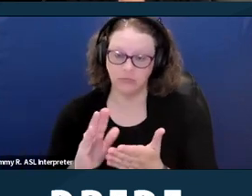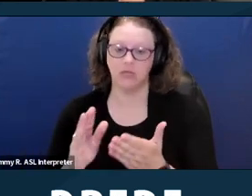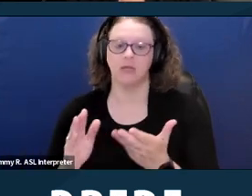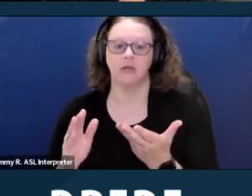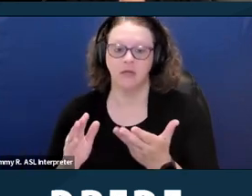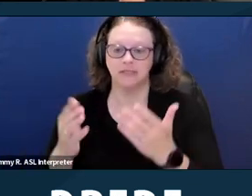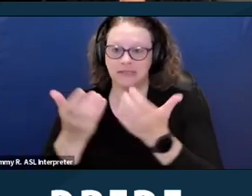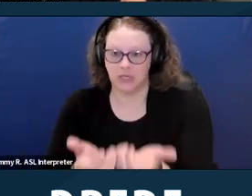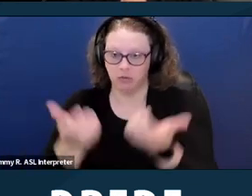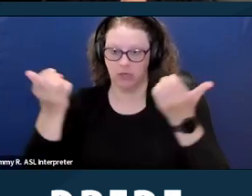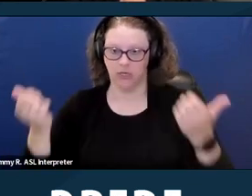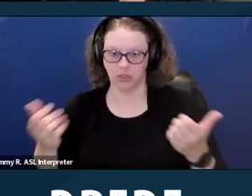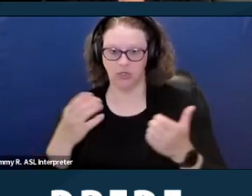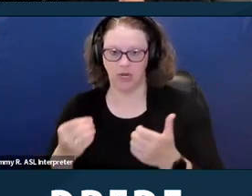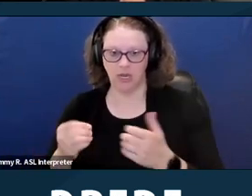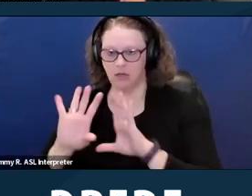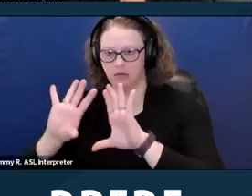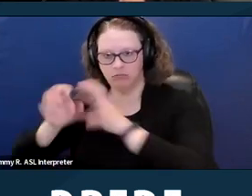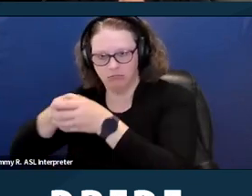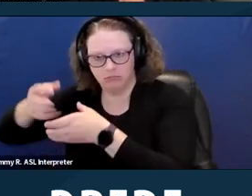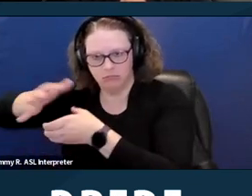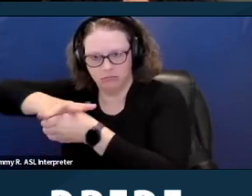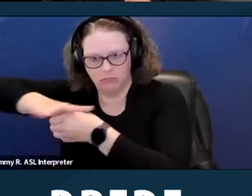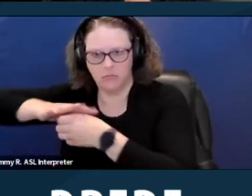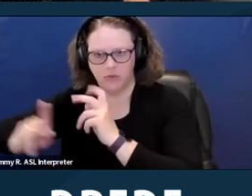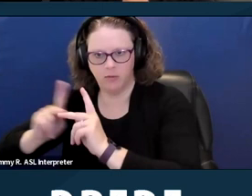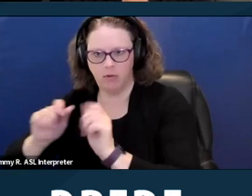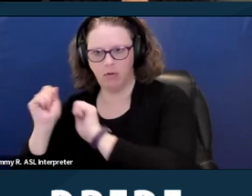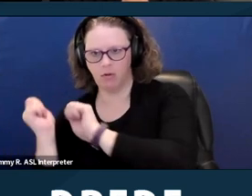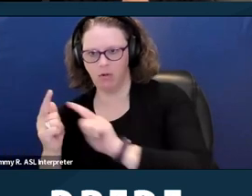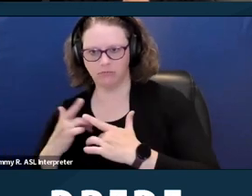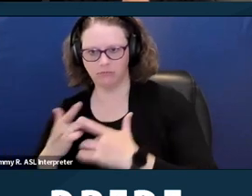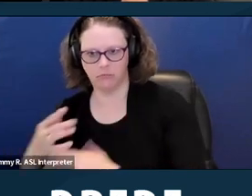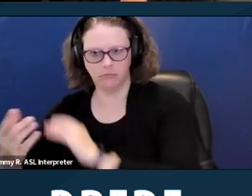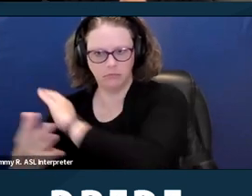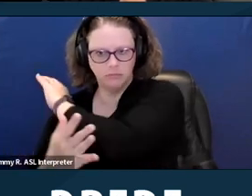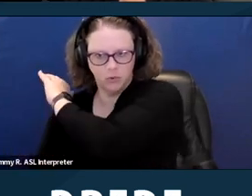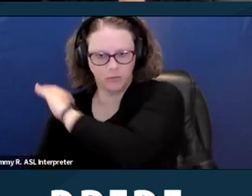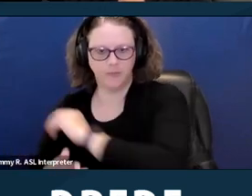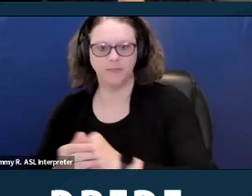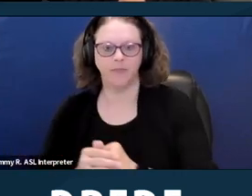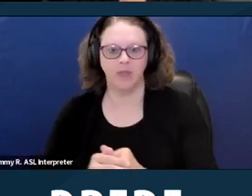to live in neighborhoods they might not otherwise be able to afford. And it also prevents homelessness.